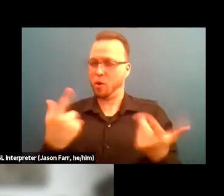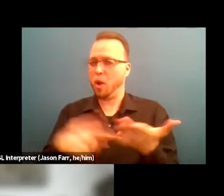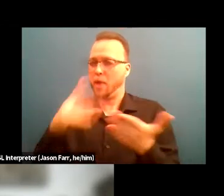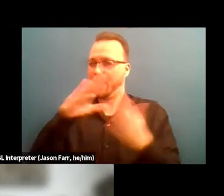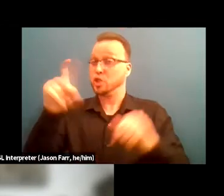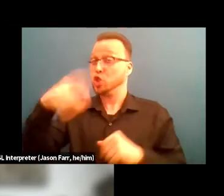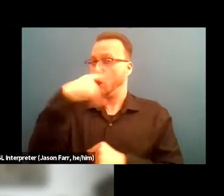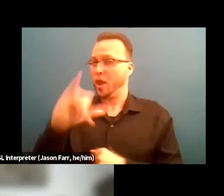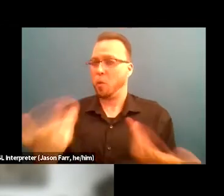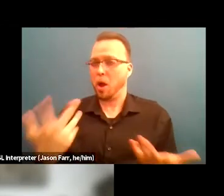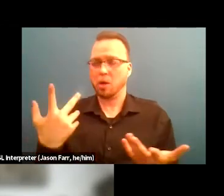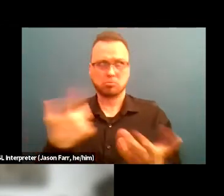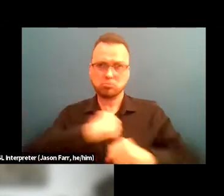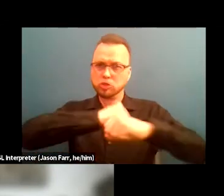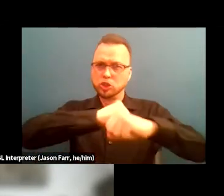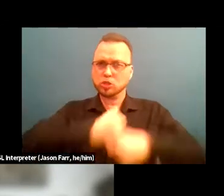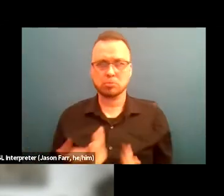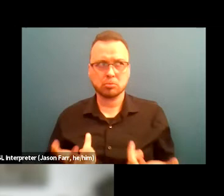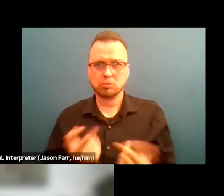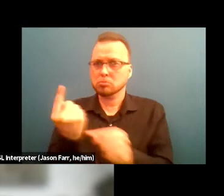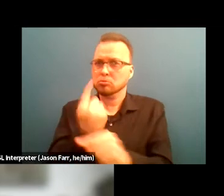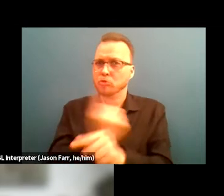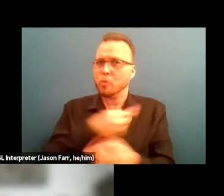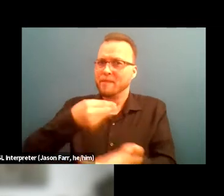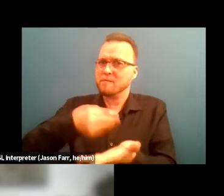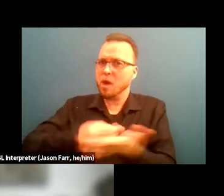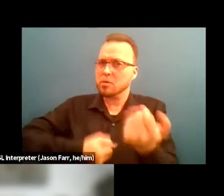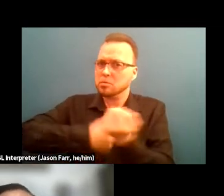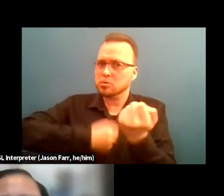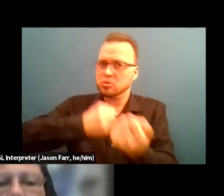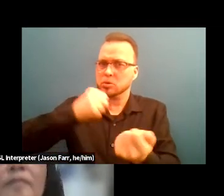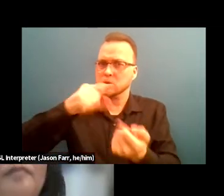Securing appropriate funding streams that complements your housing goals.